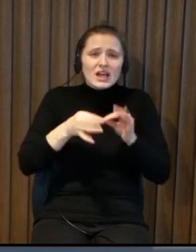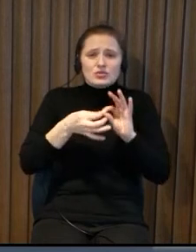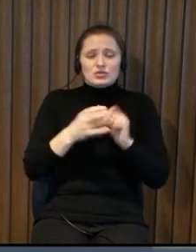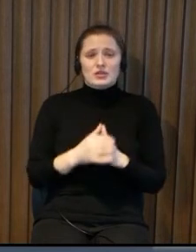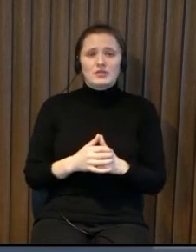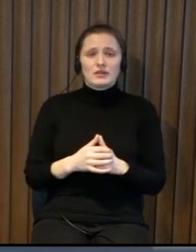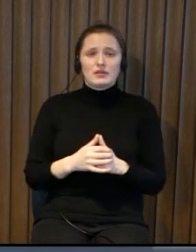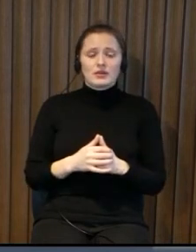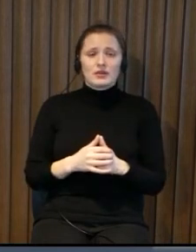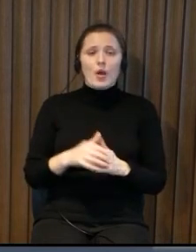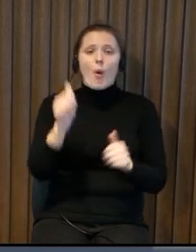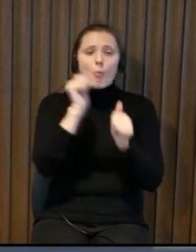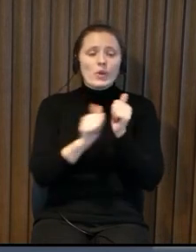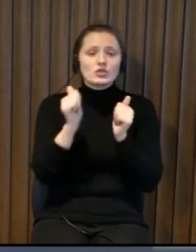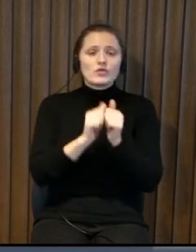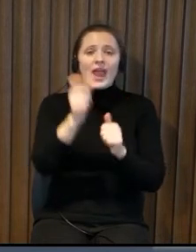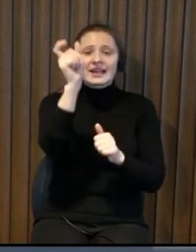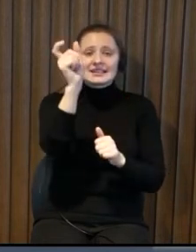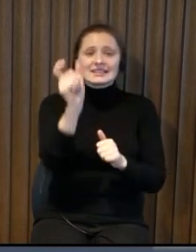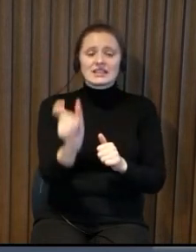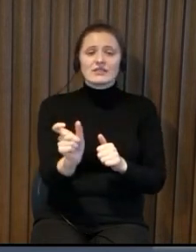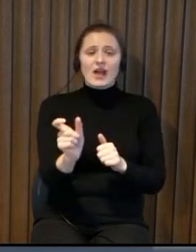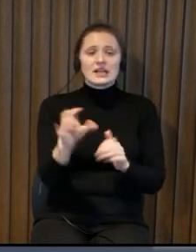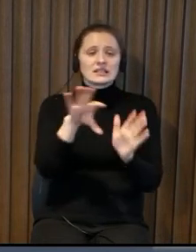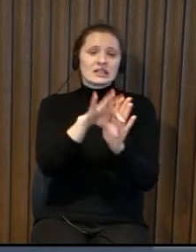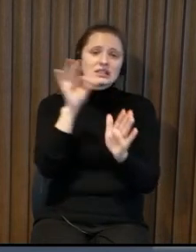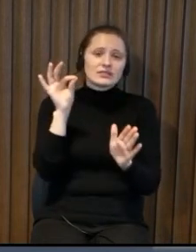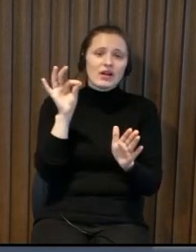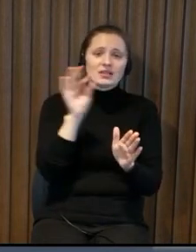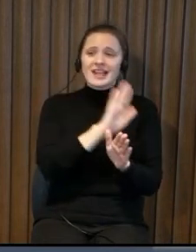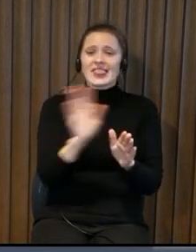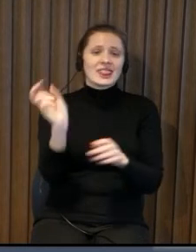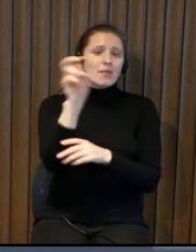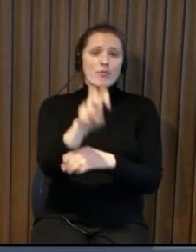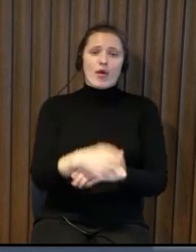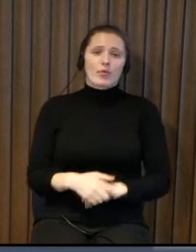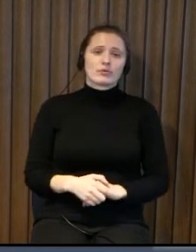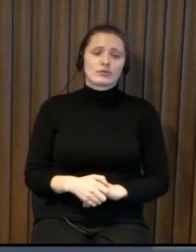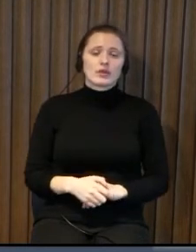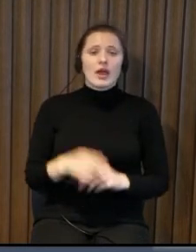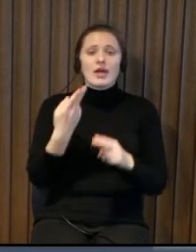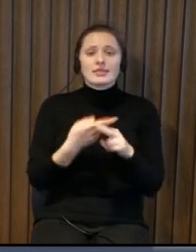this makes the daily life very very complicated and that's that's the reason why people